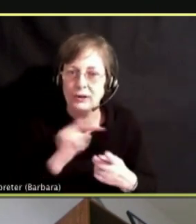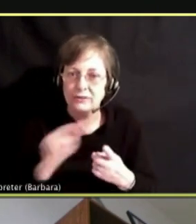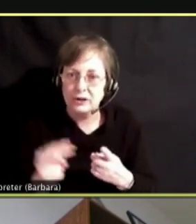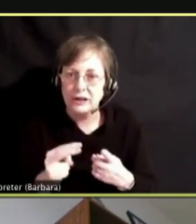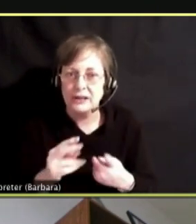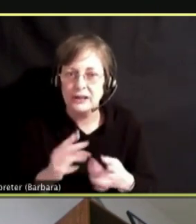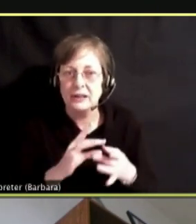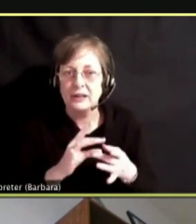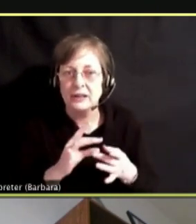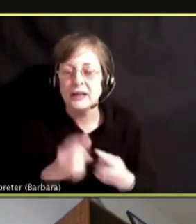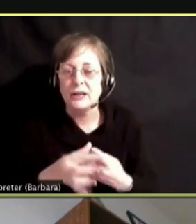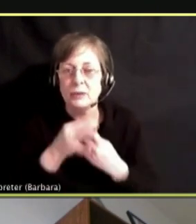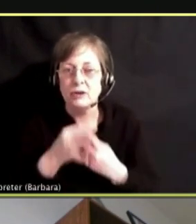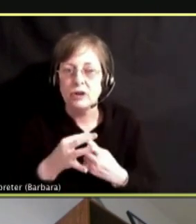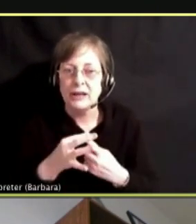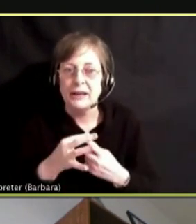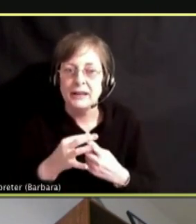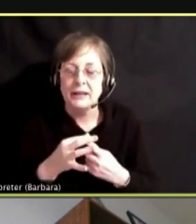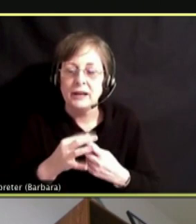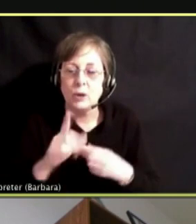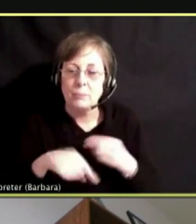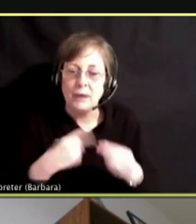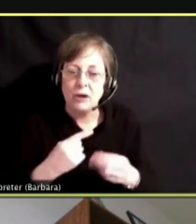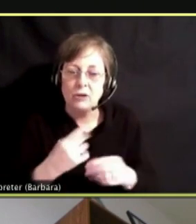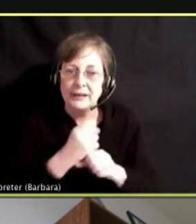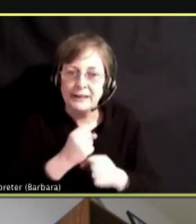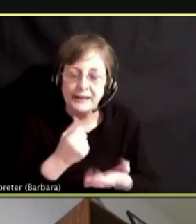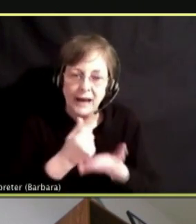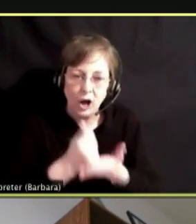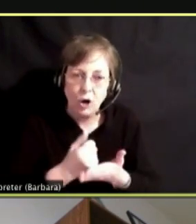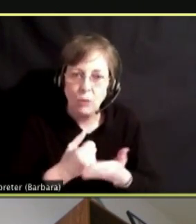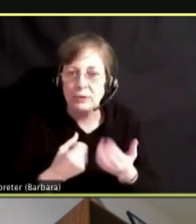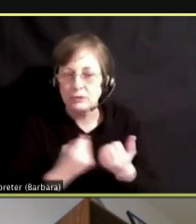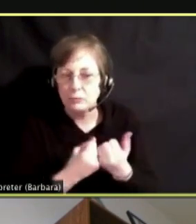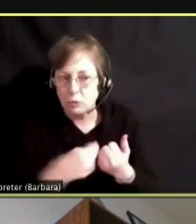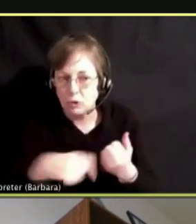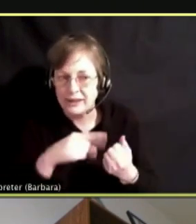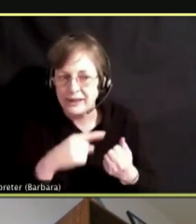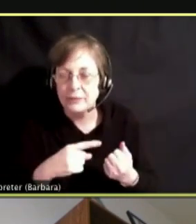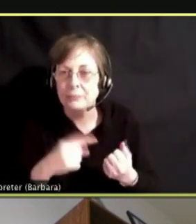WE WANT OUR FAMILIES TO KNOW AND OUR STUDENTS TO KNOW YOU HAVE YOUR SCHOOL PSYCHOLOGISTS,